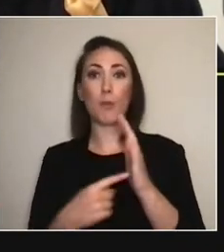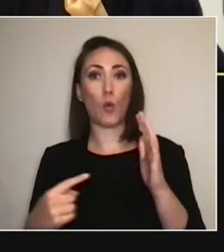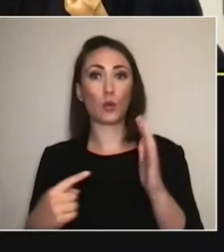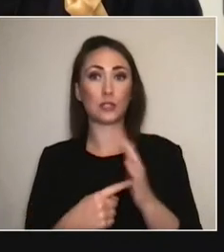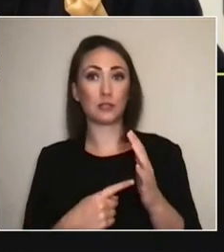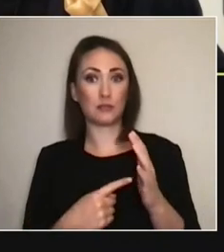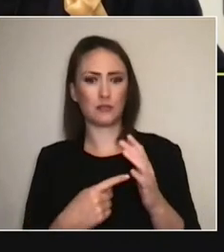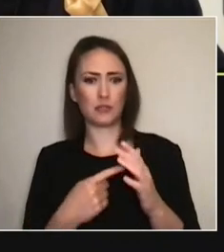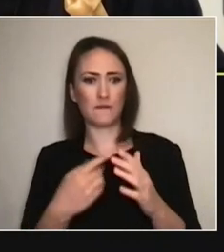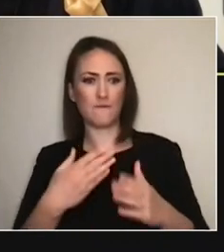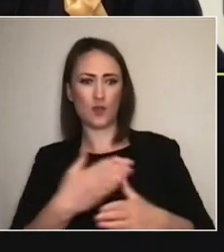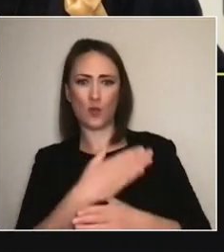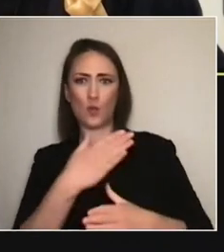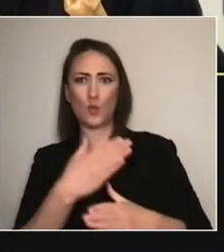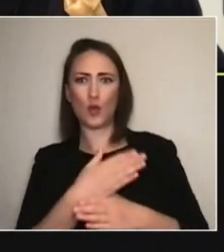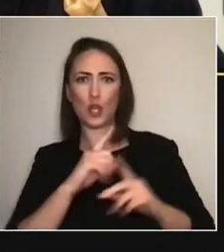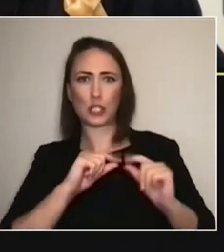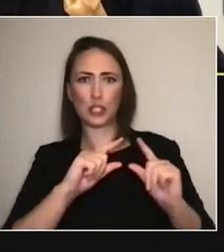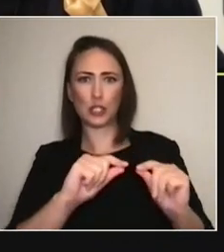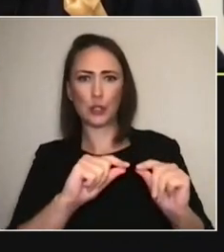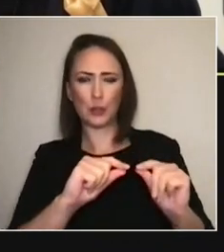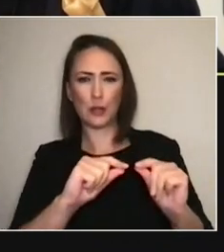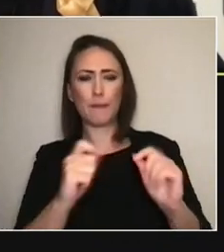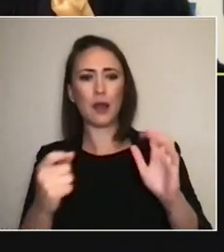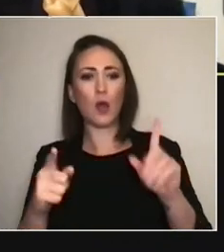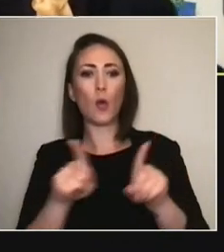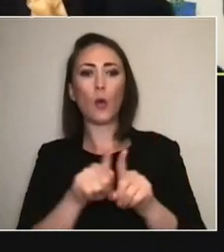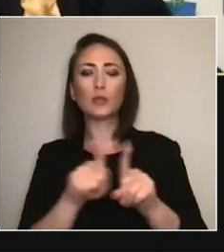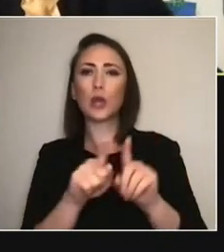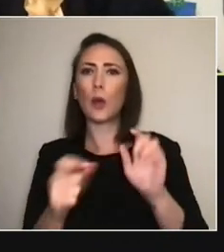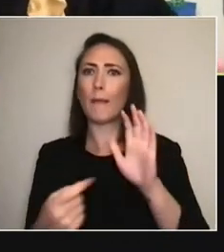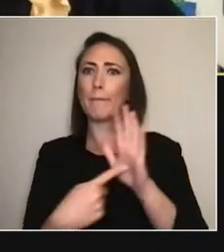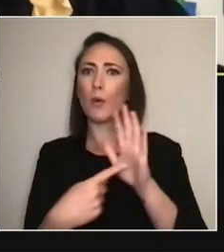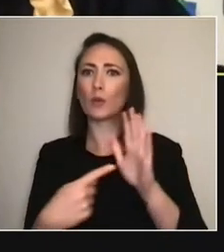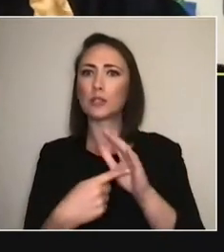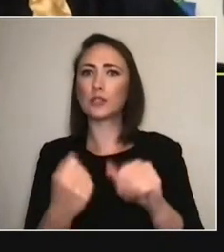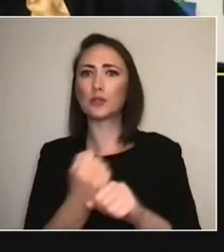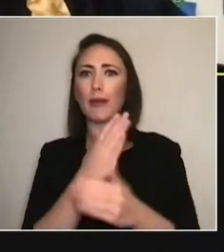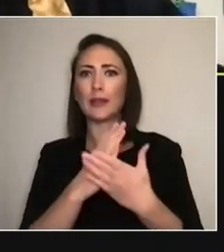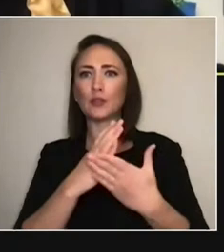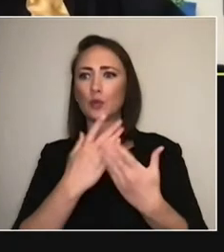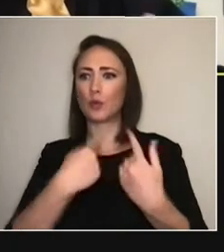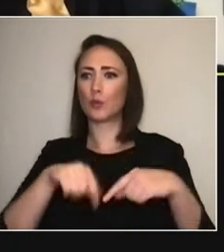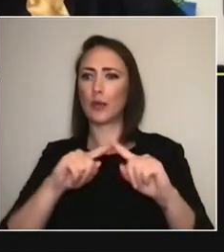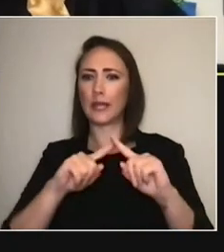being able to communicate to artists, you know, not, 'What is the contingency?' but, you know, this idea of,